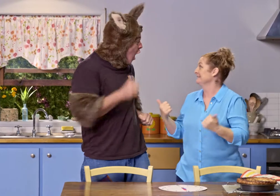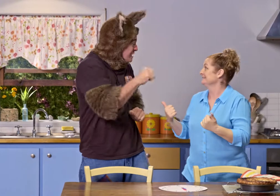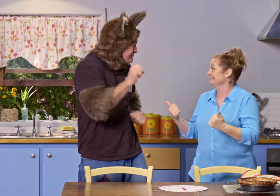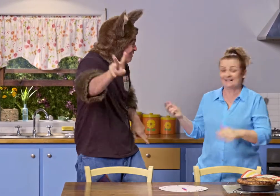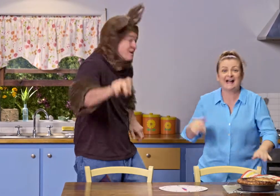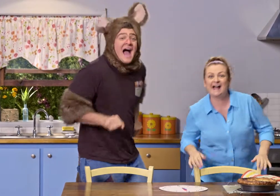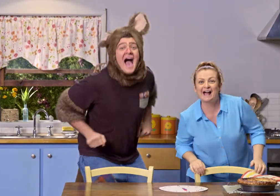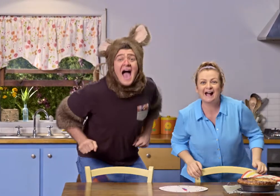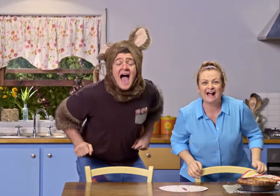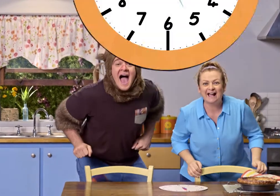Yeah, let's watch!